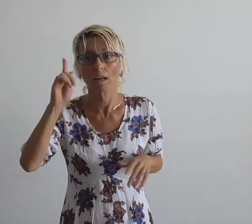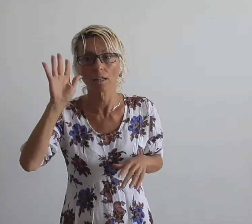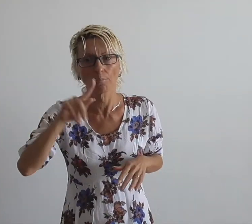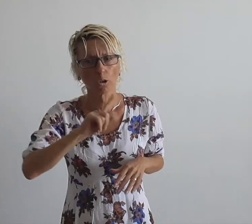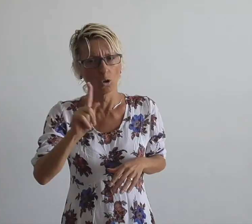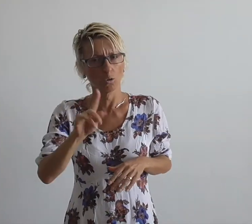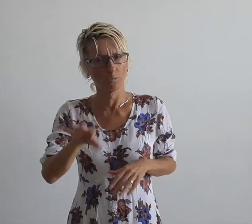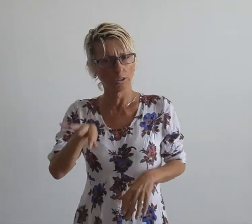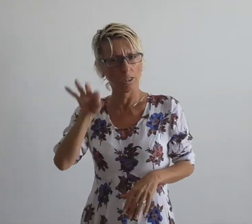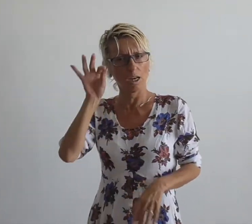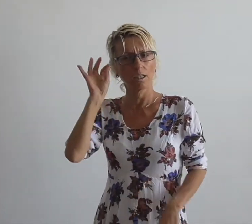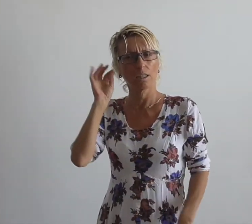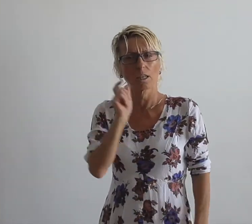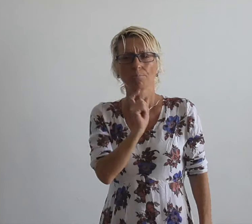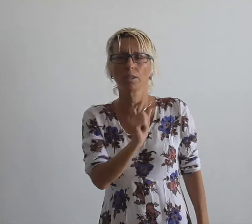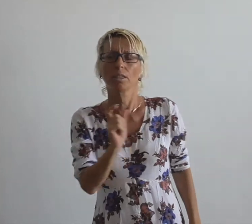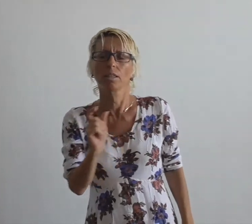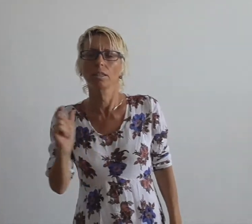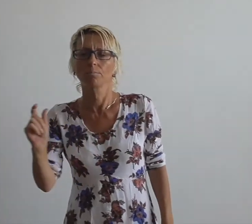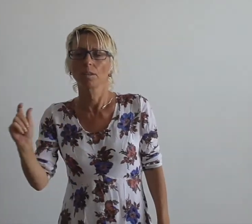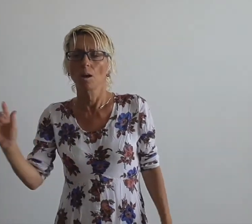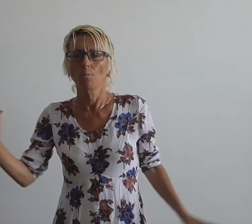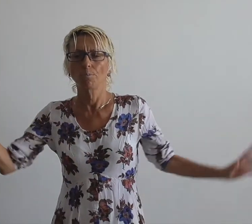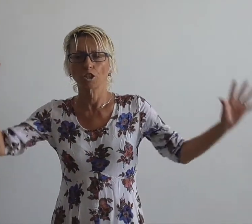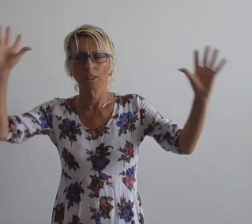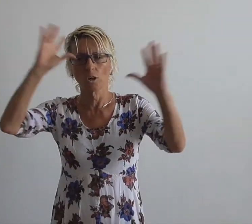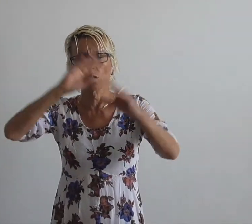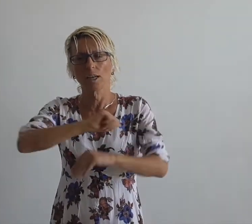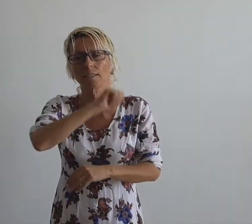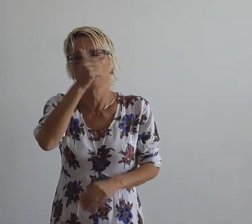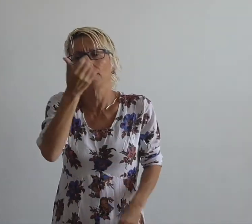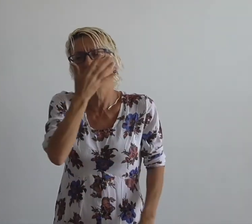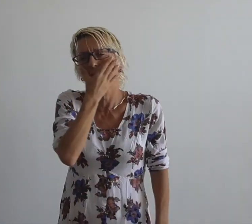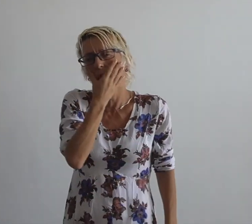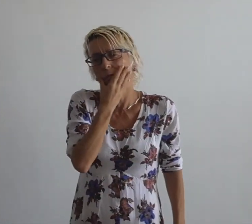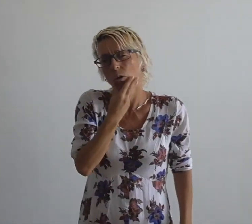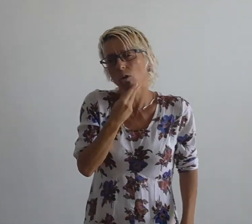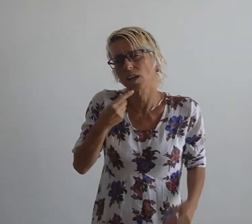But I can’t find the words In the most beautiful sunsets